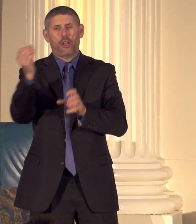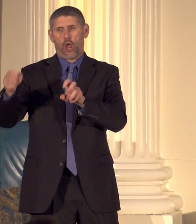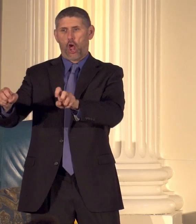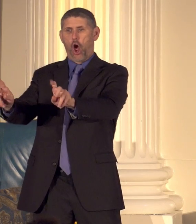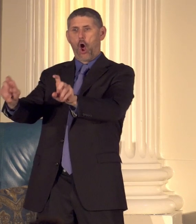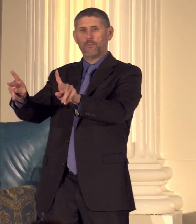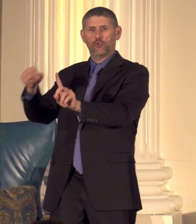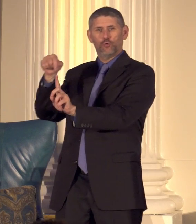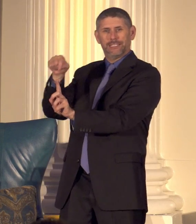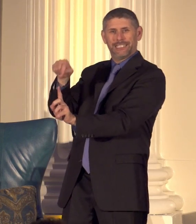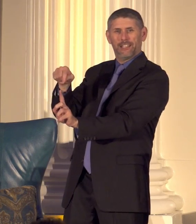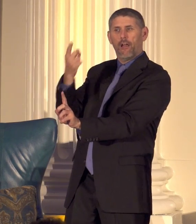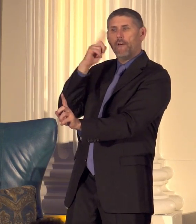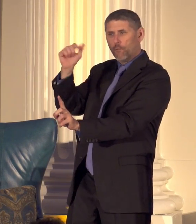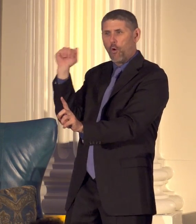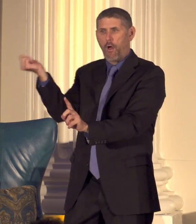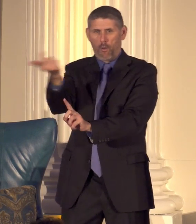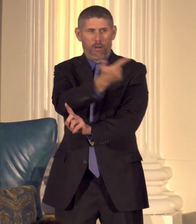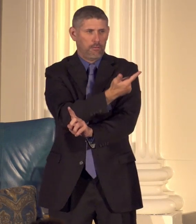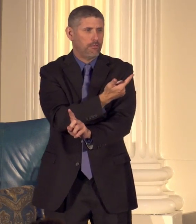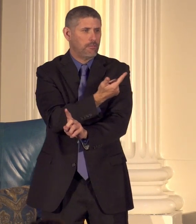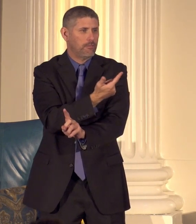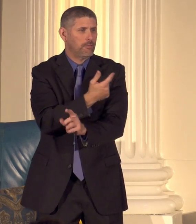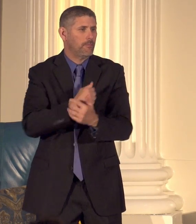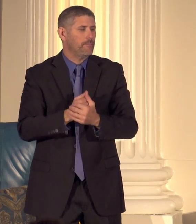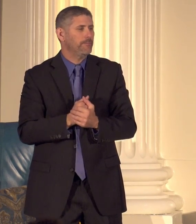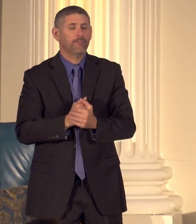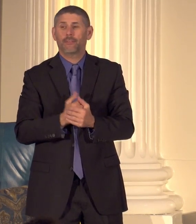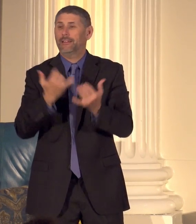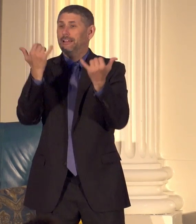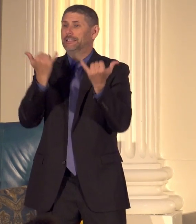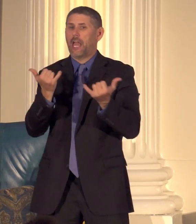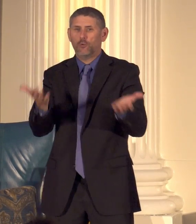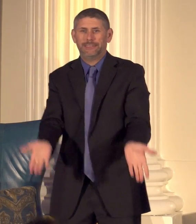for all so let's stand together for diversity in